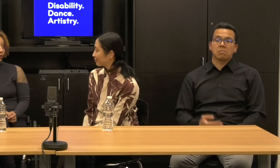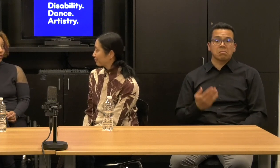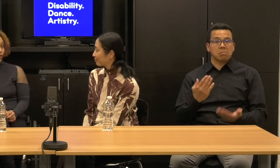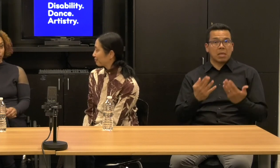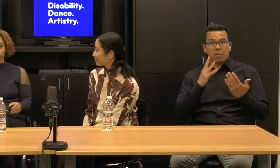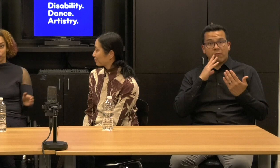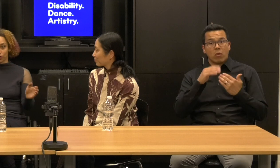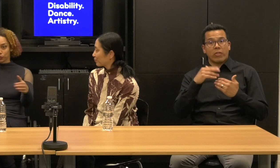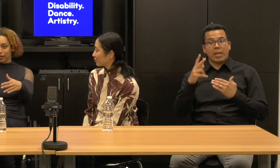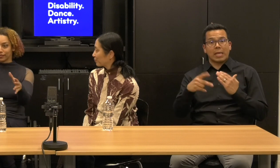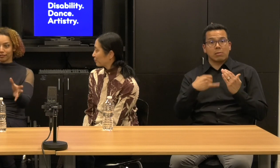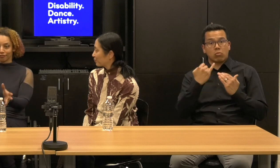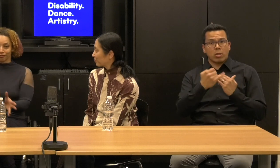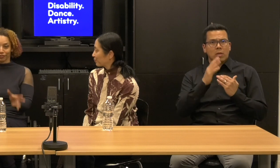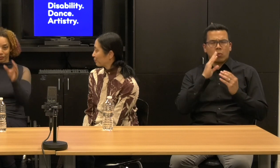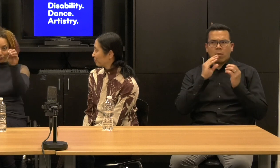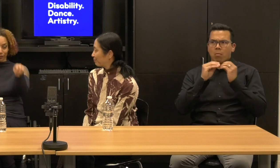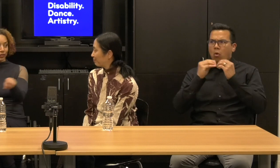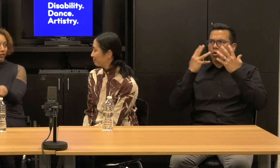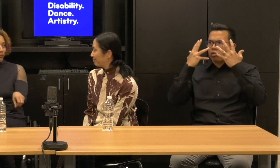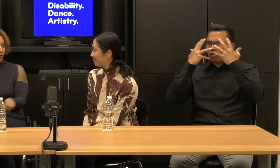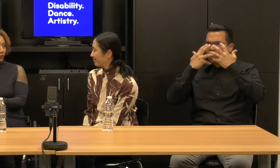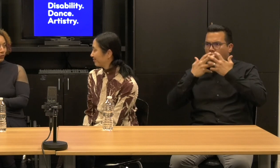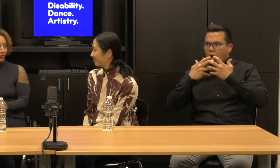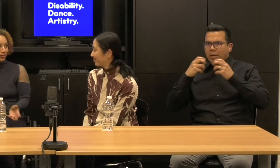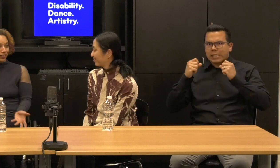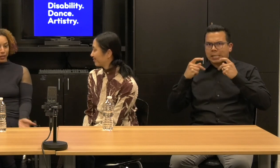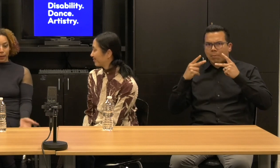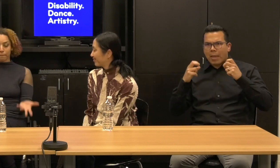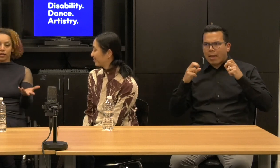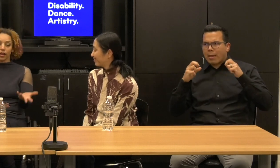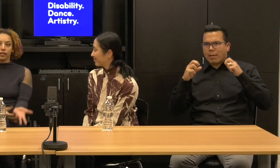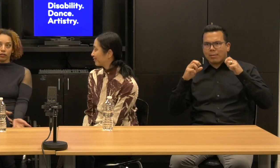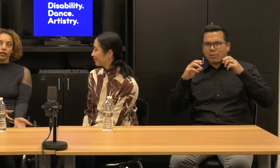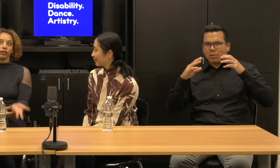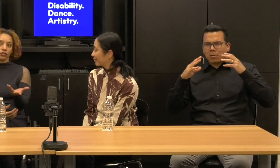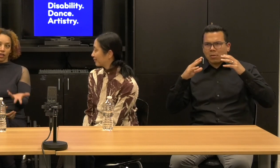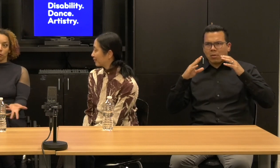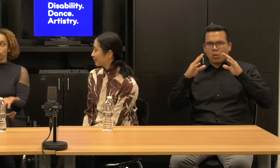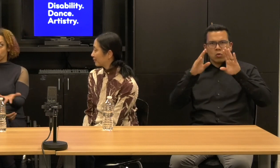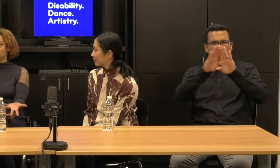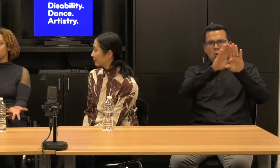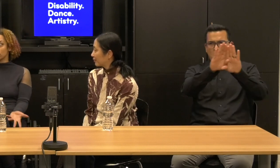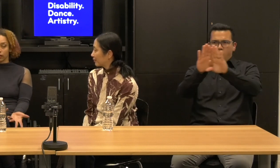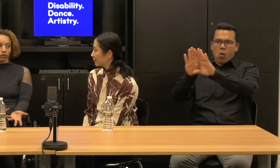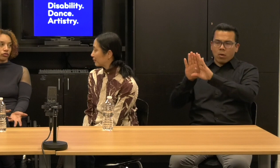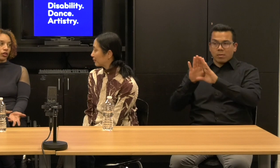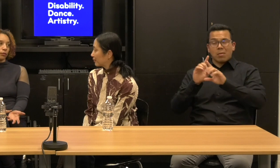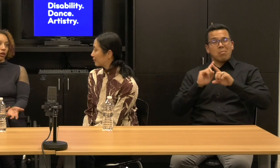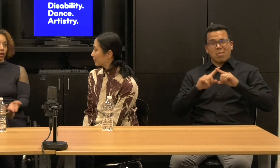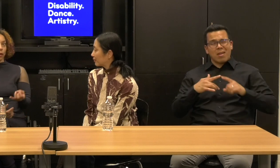will need to go into a dark space and. But I do think the discent was created in relationship.